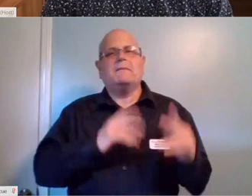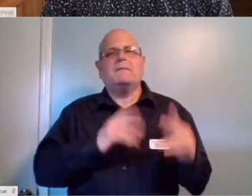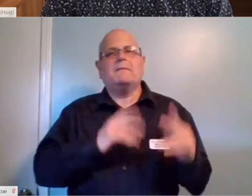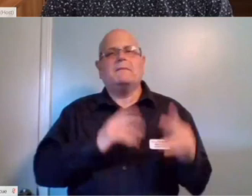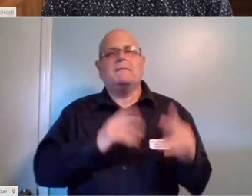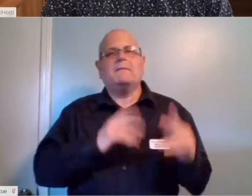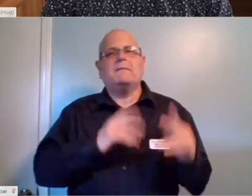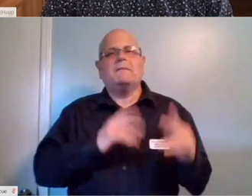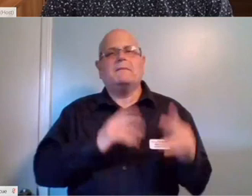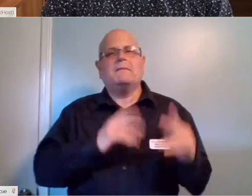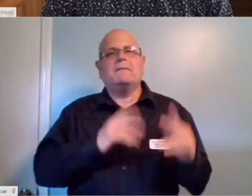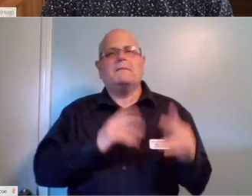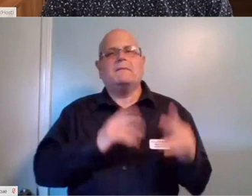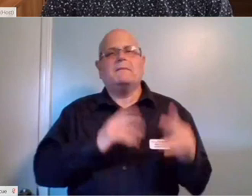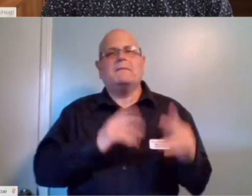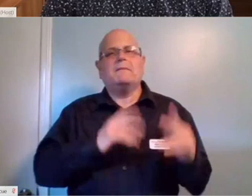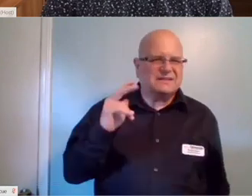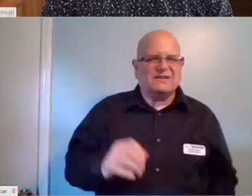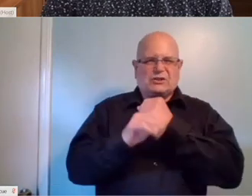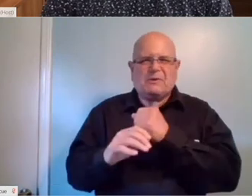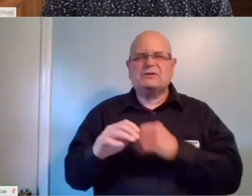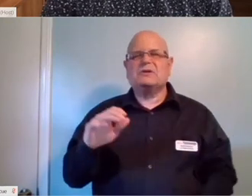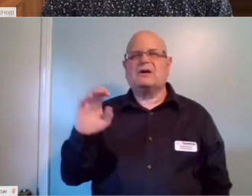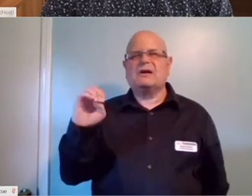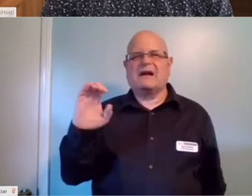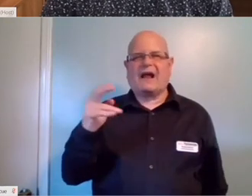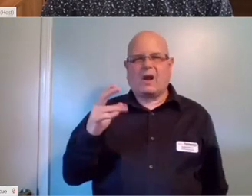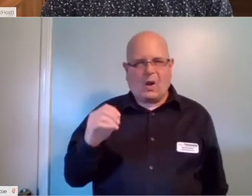commissioners for the Amazon Echo and what not, they see it's making life convenient